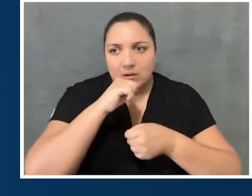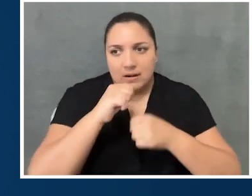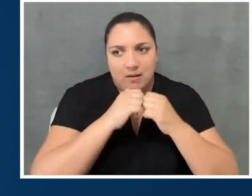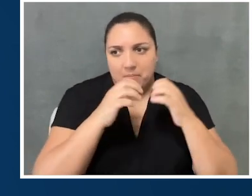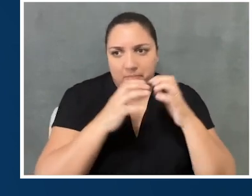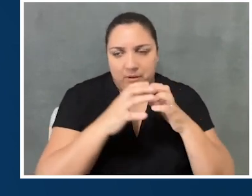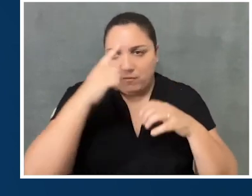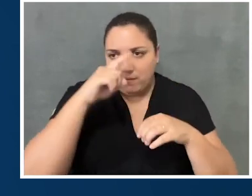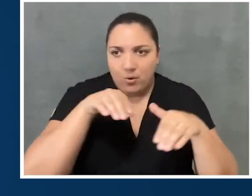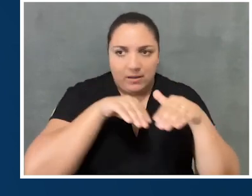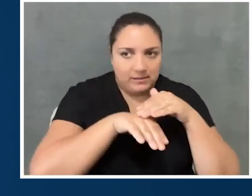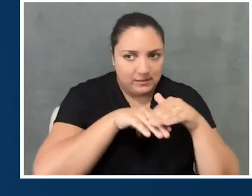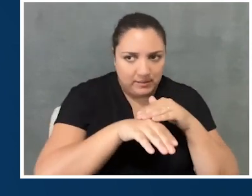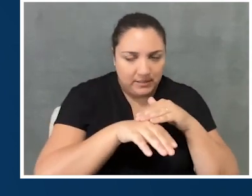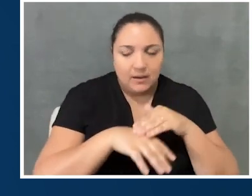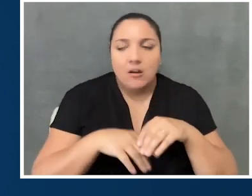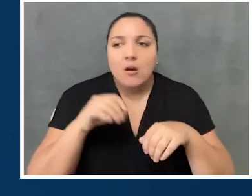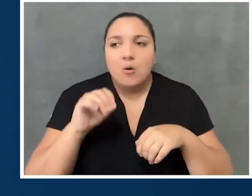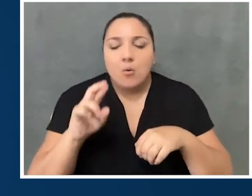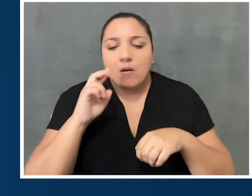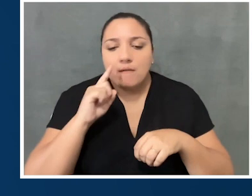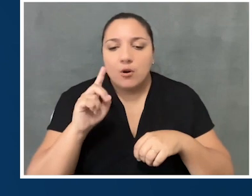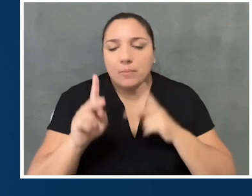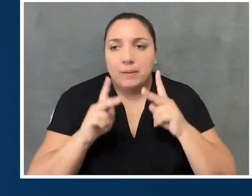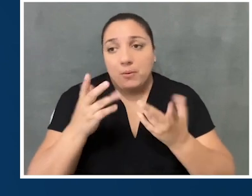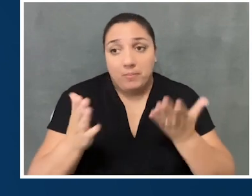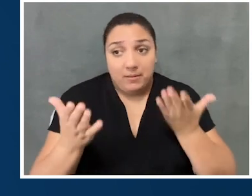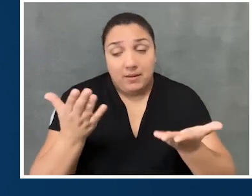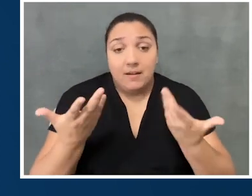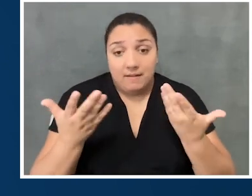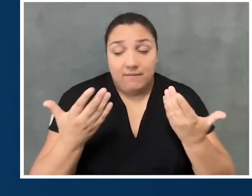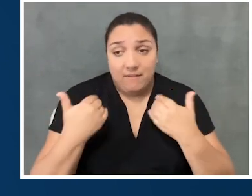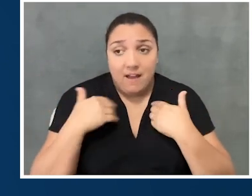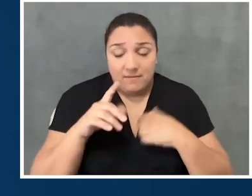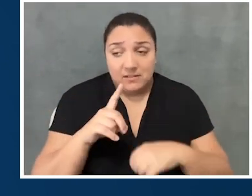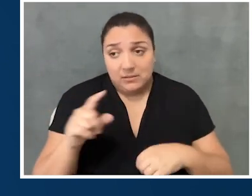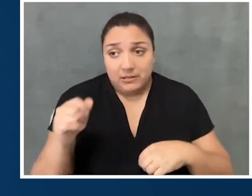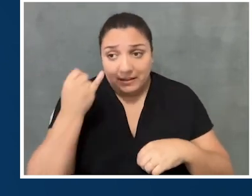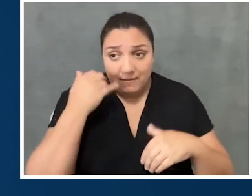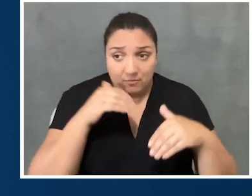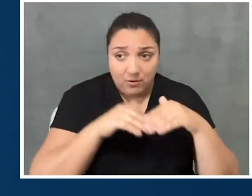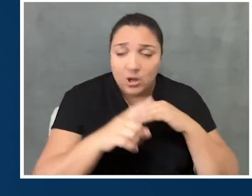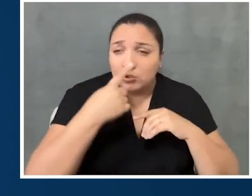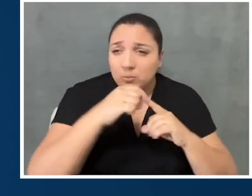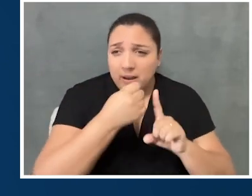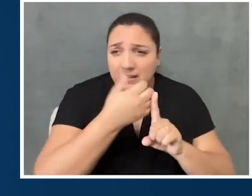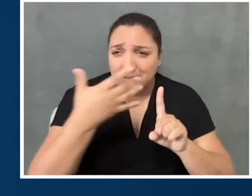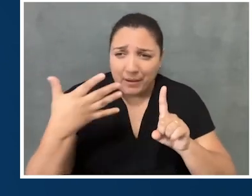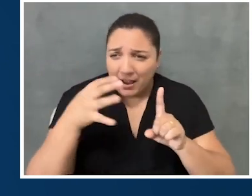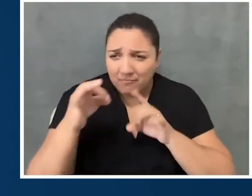for accessibility, or for people who may have disabilities coming into them. Can you just expand a little bit on that?